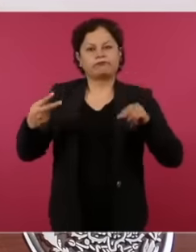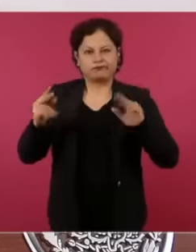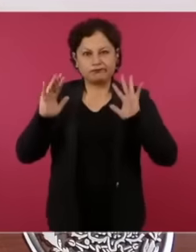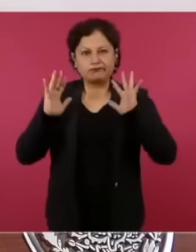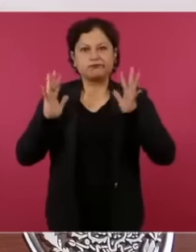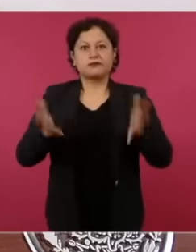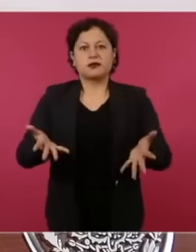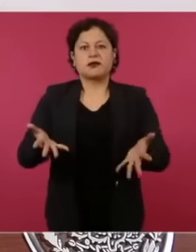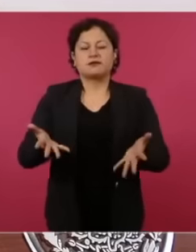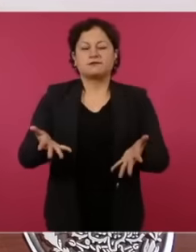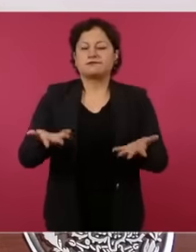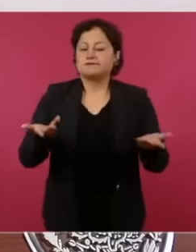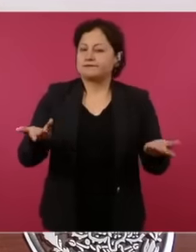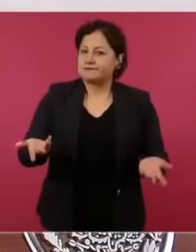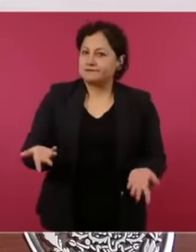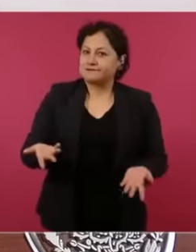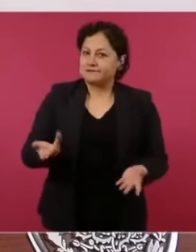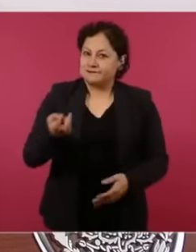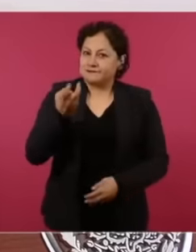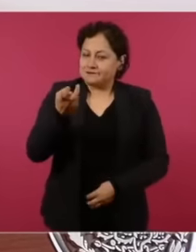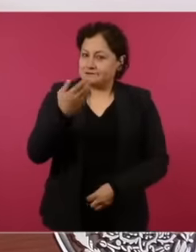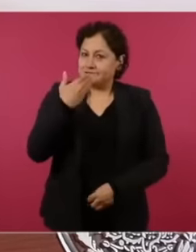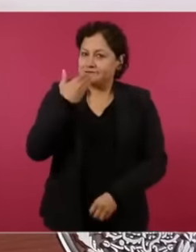decided